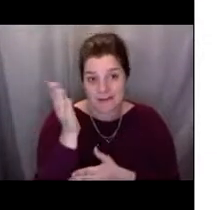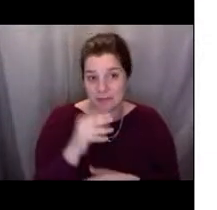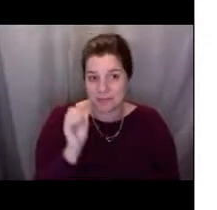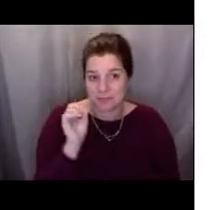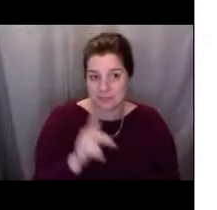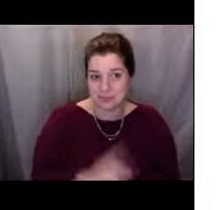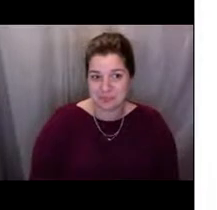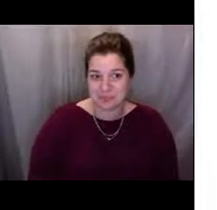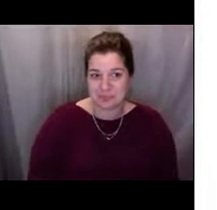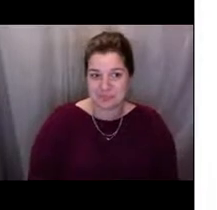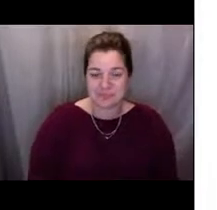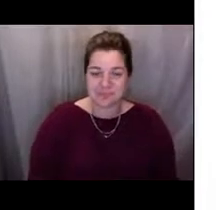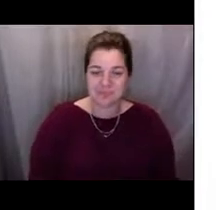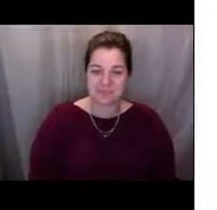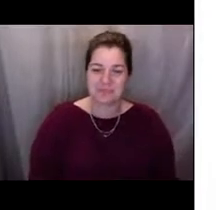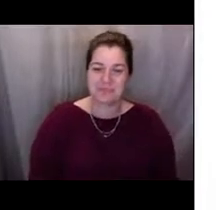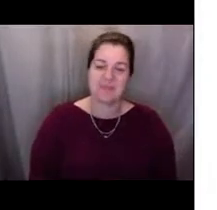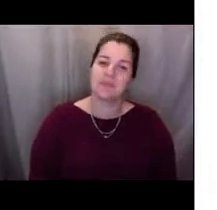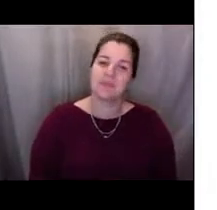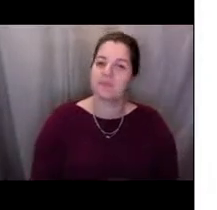Excellent, well, thank you, Amy, very much for that.